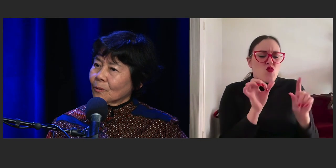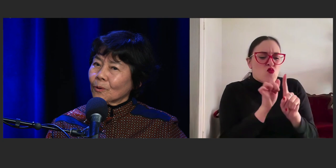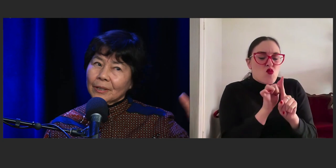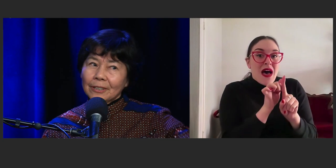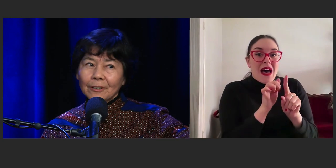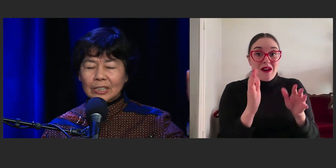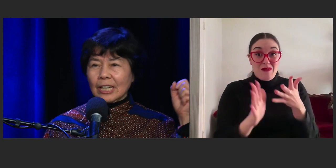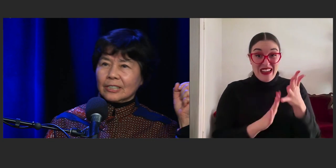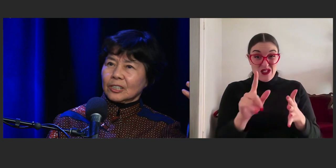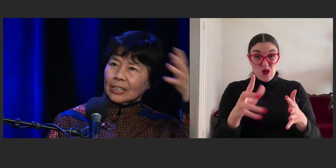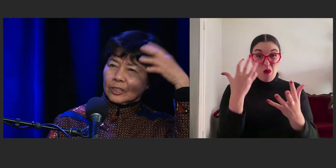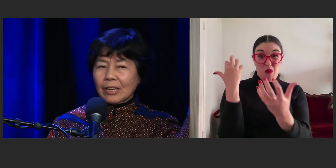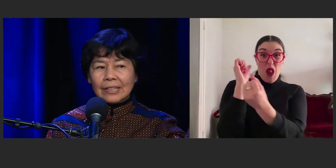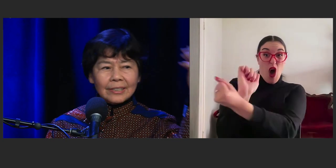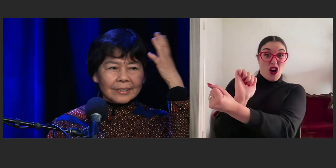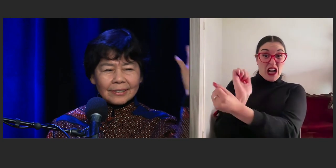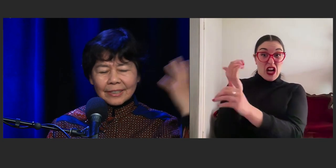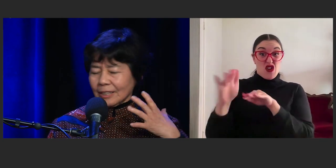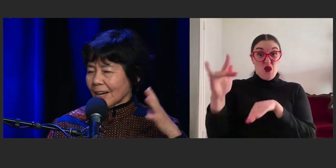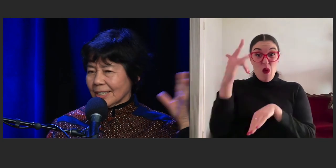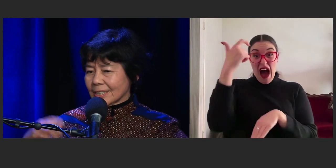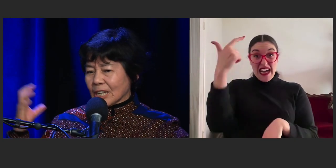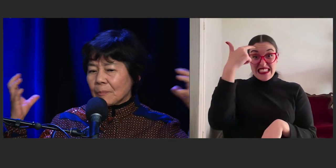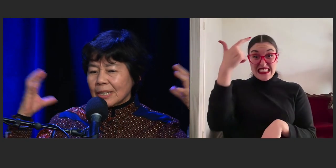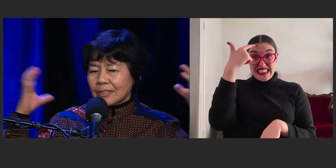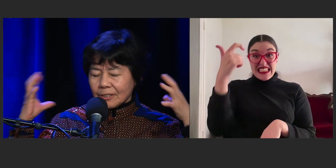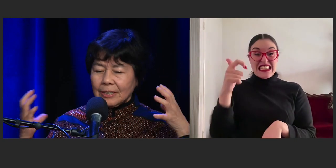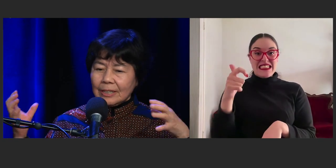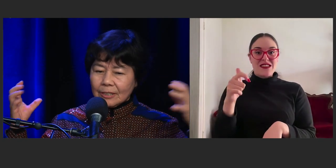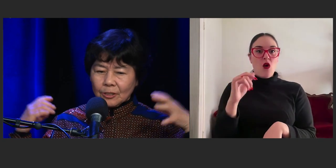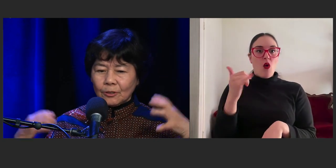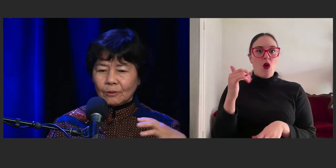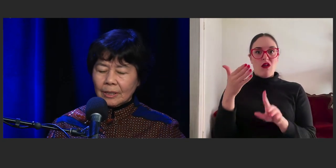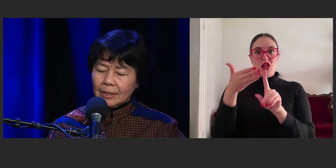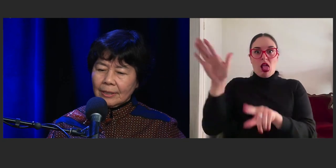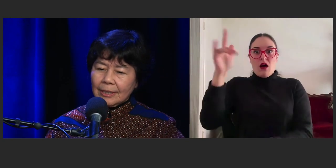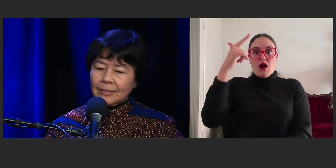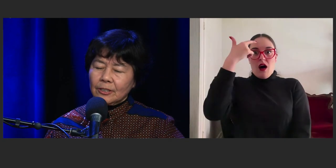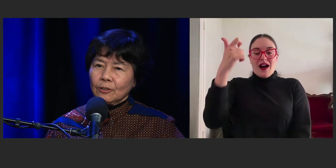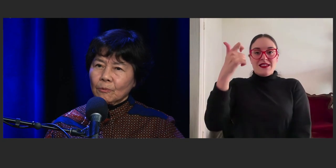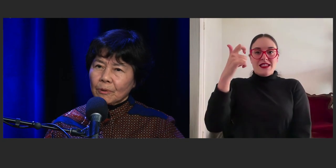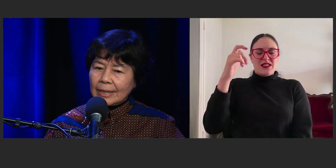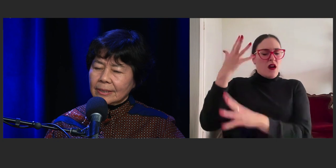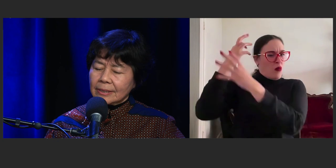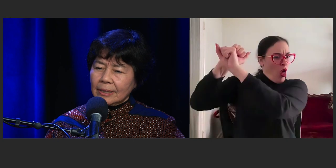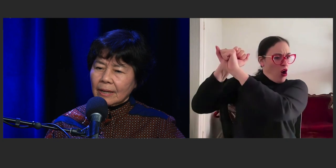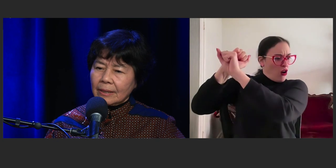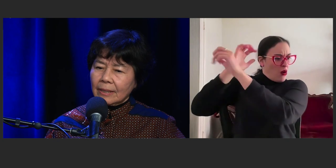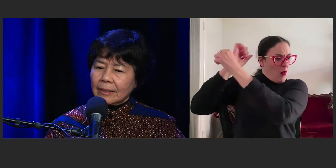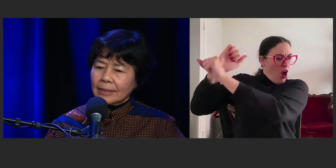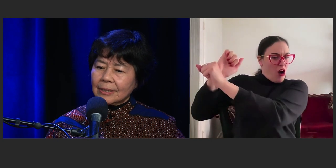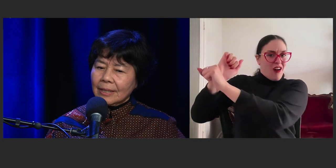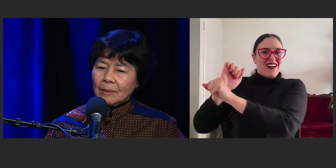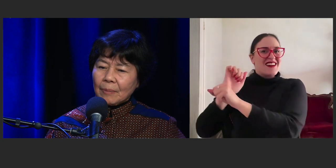or extraneous ideas coming into your practice. And I think that